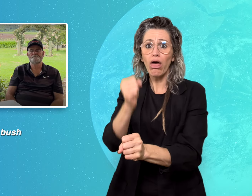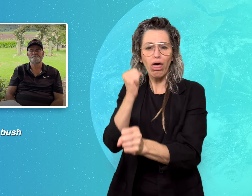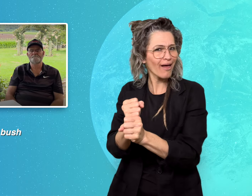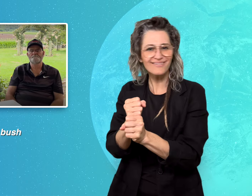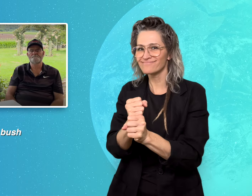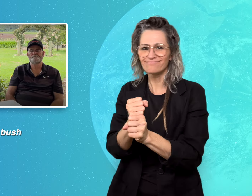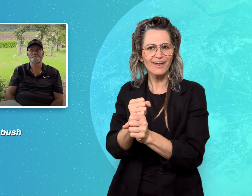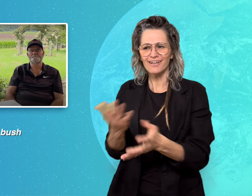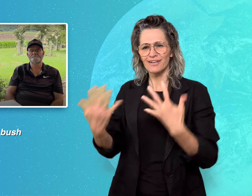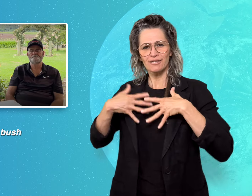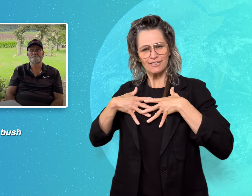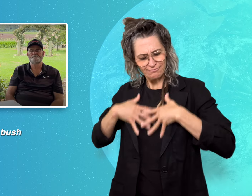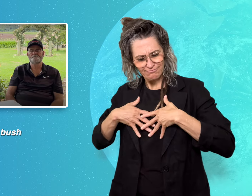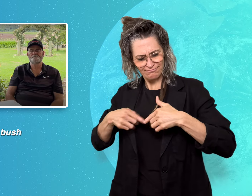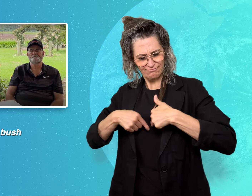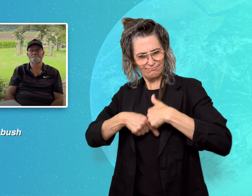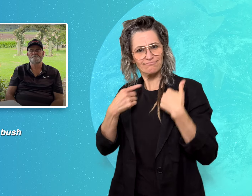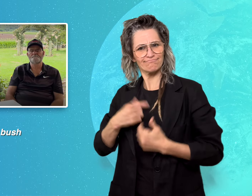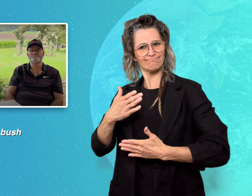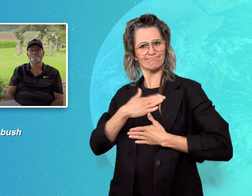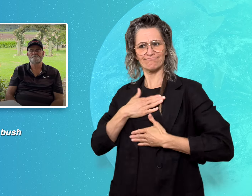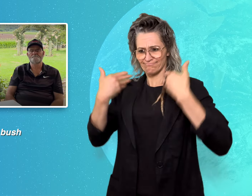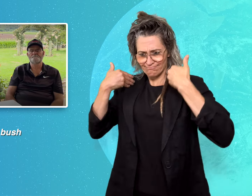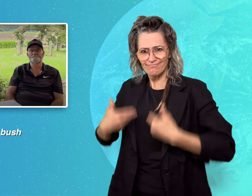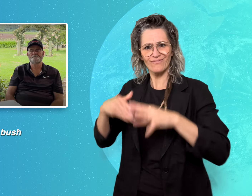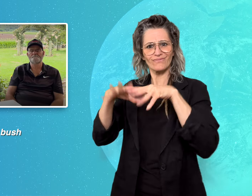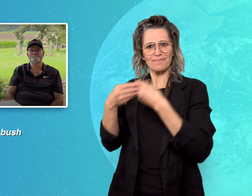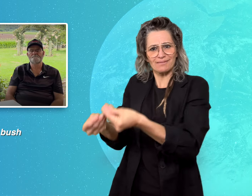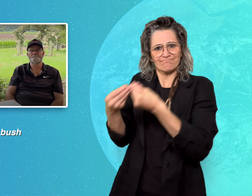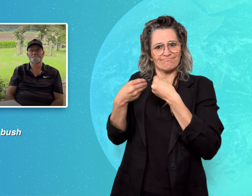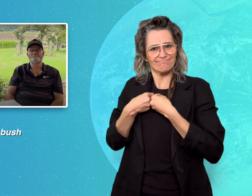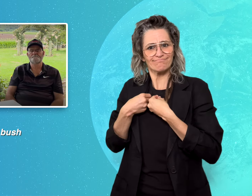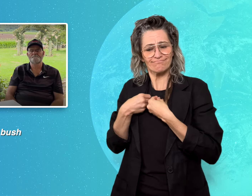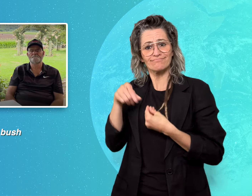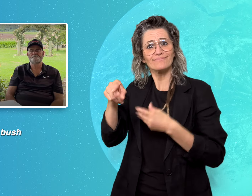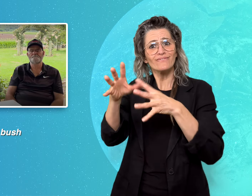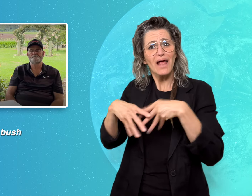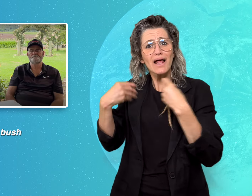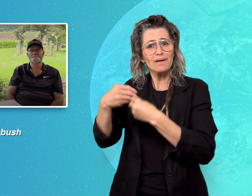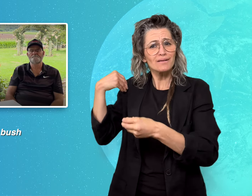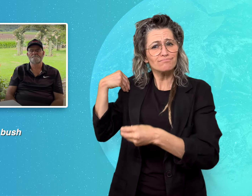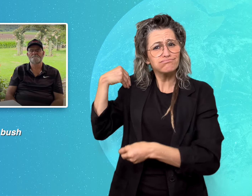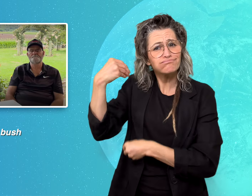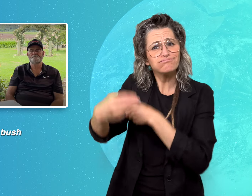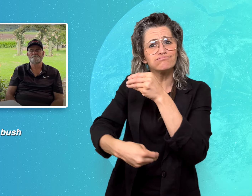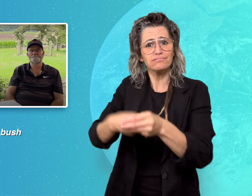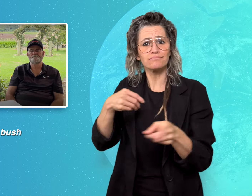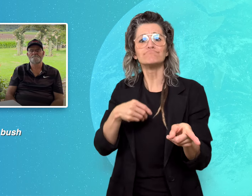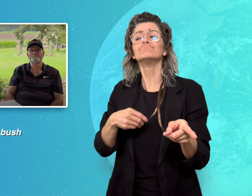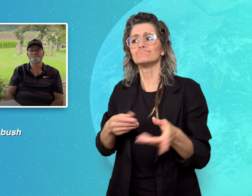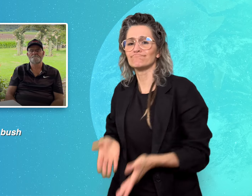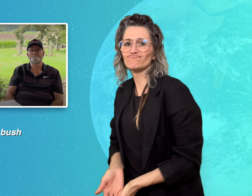Carrying the family legacy next to Chris is his younger brother,